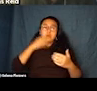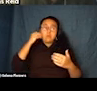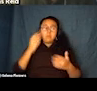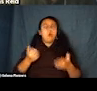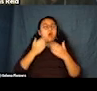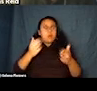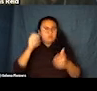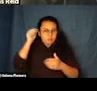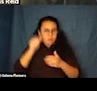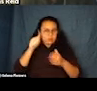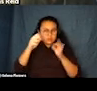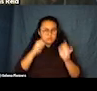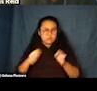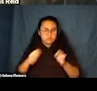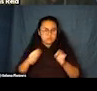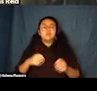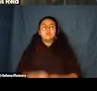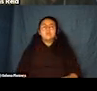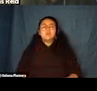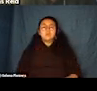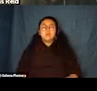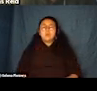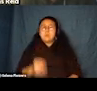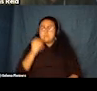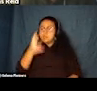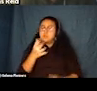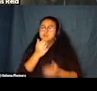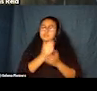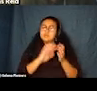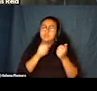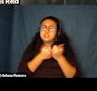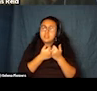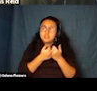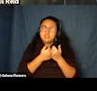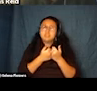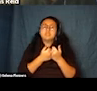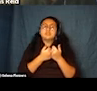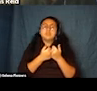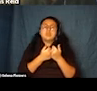So now I'm going to skip through some of the challenges that we experienced getting the equipment and actually getting it to work.